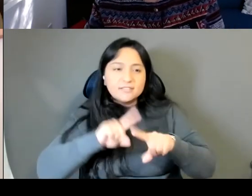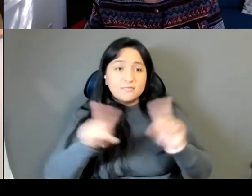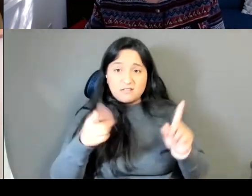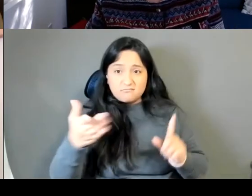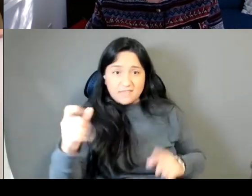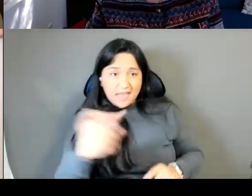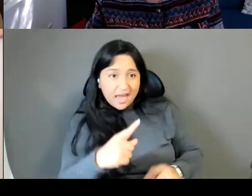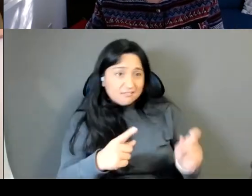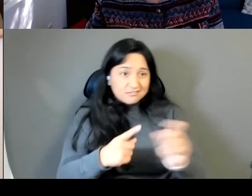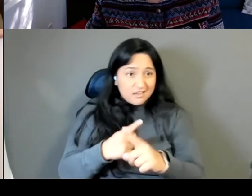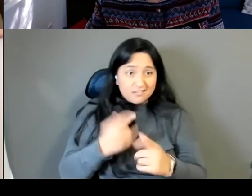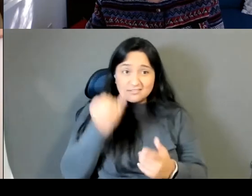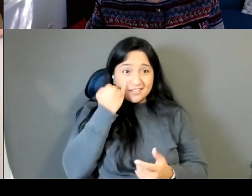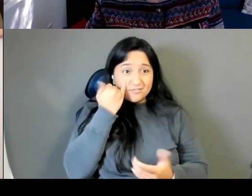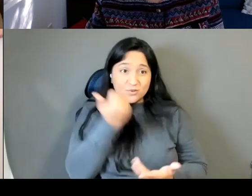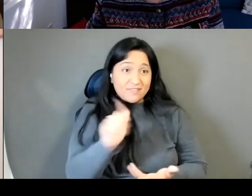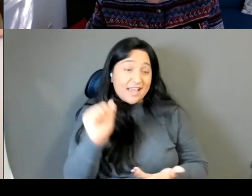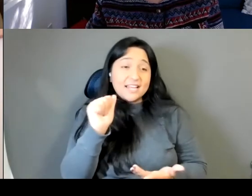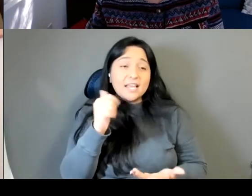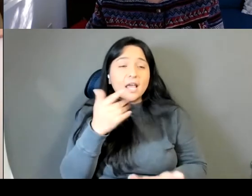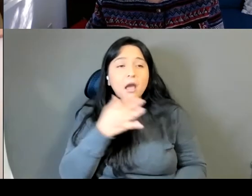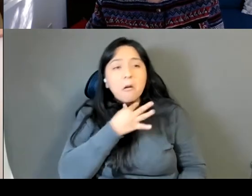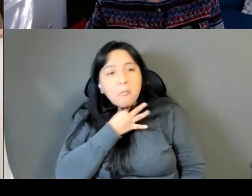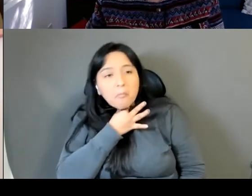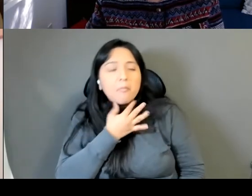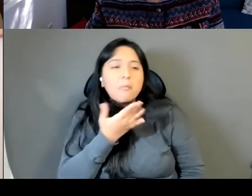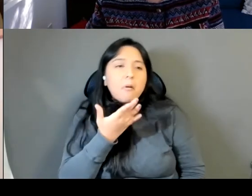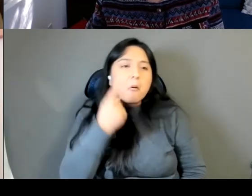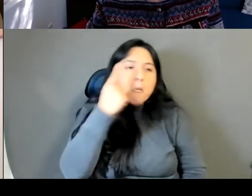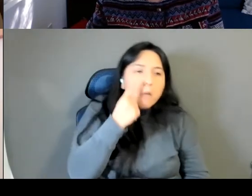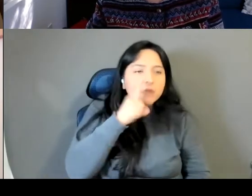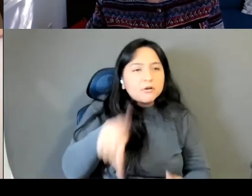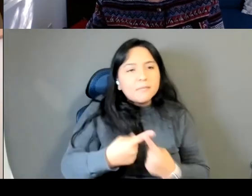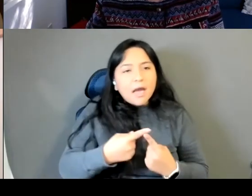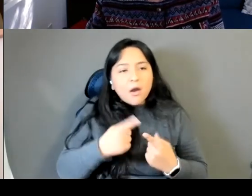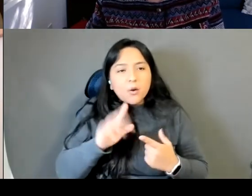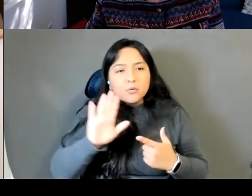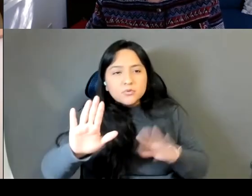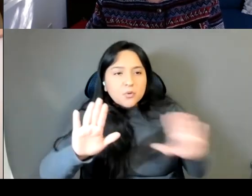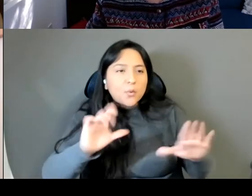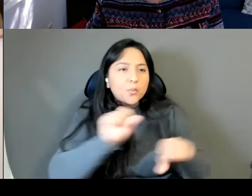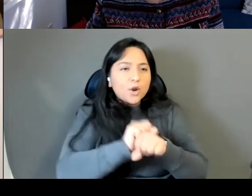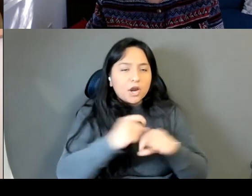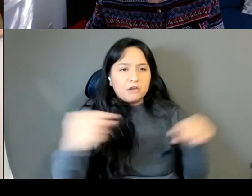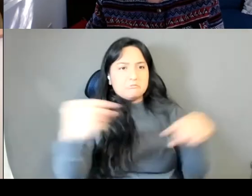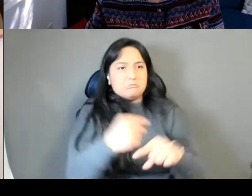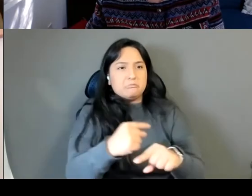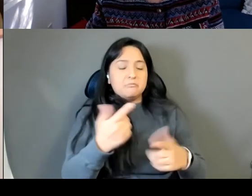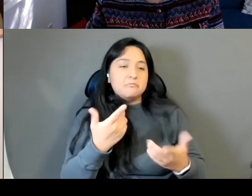there are any questions any curiosities you have about each other's work, I wanted to give you a moment here at the end of our time